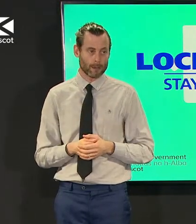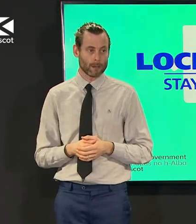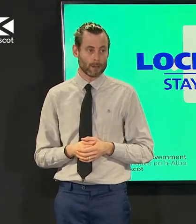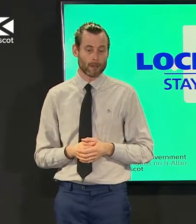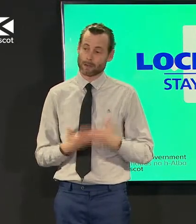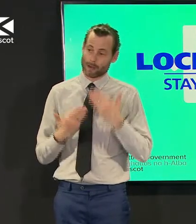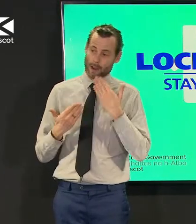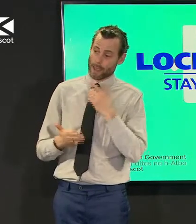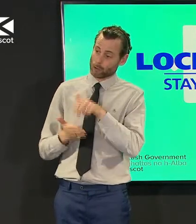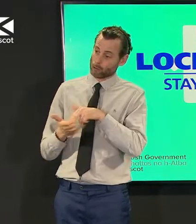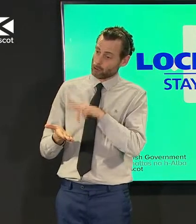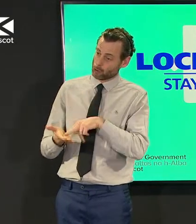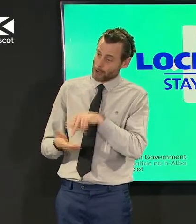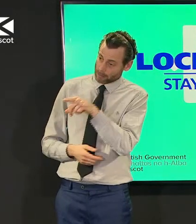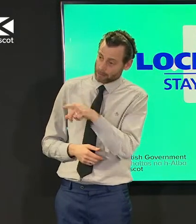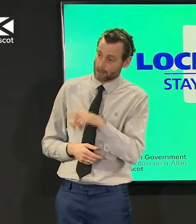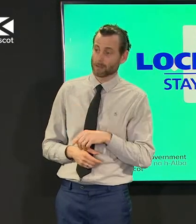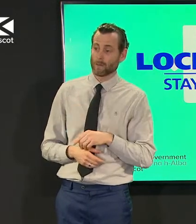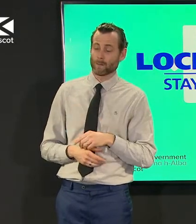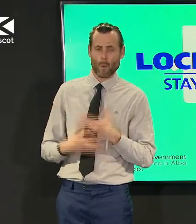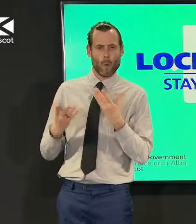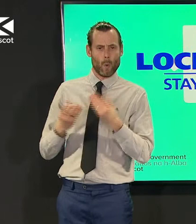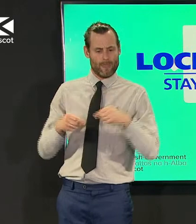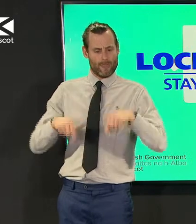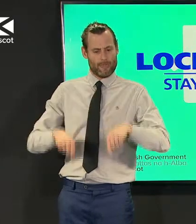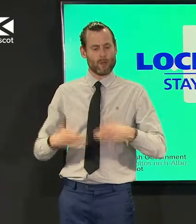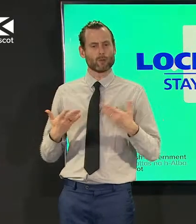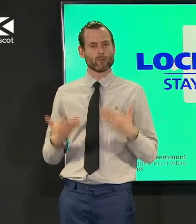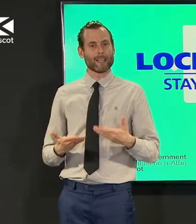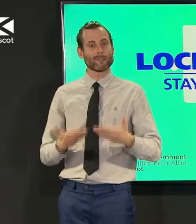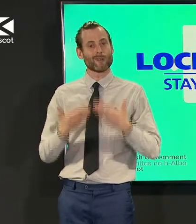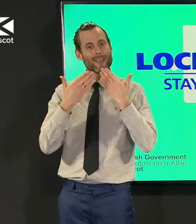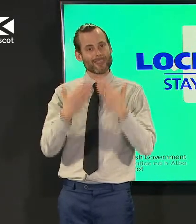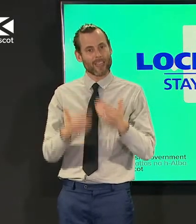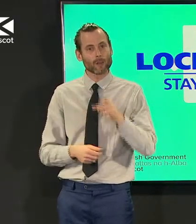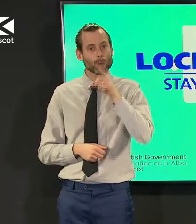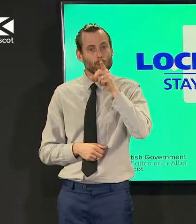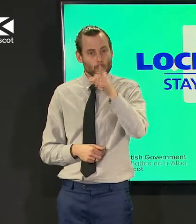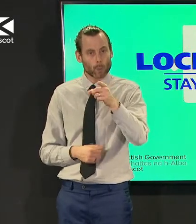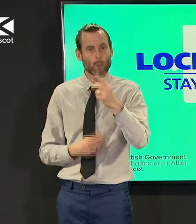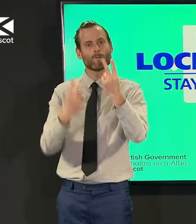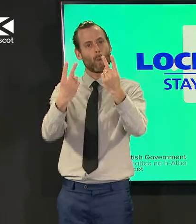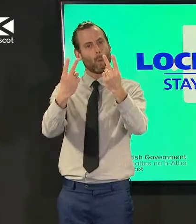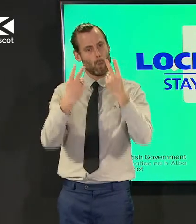thank jason too of course for joining me but most of all can i thank you for taking the time again